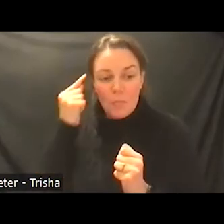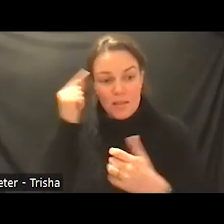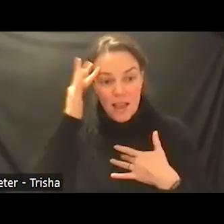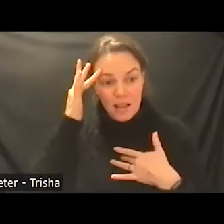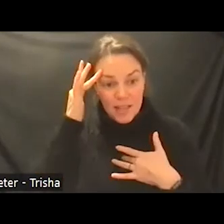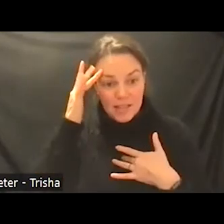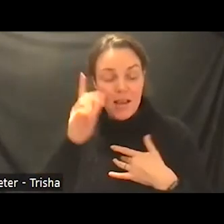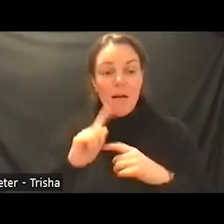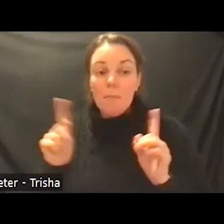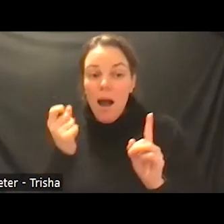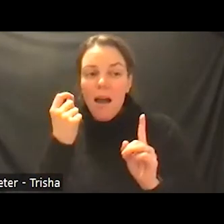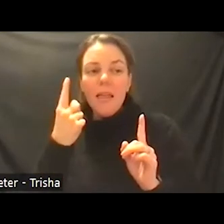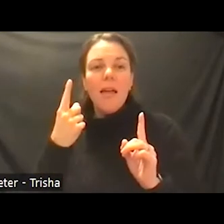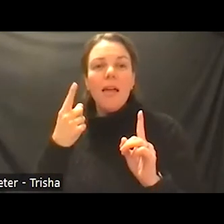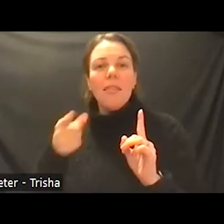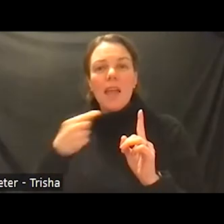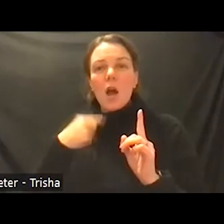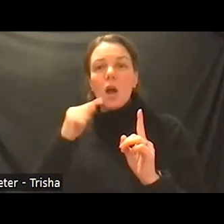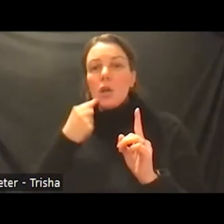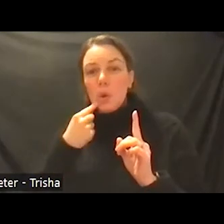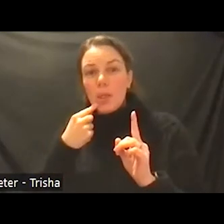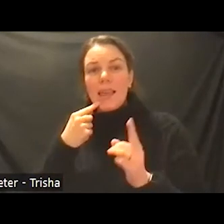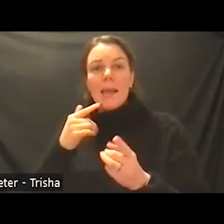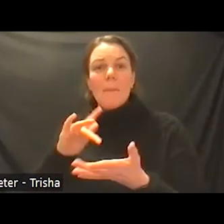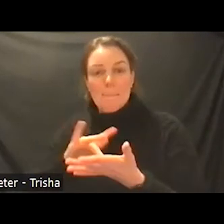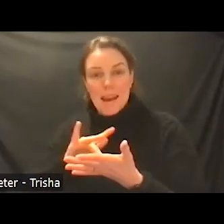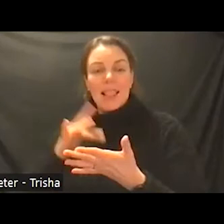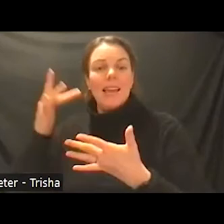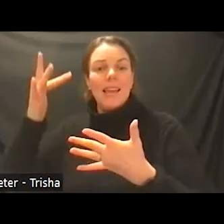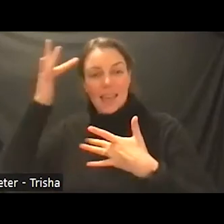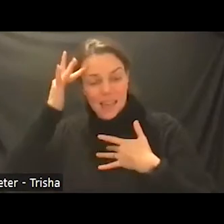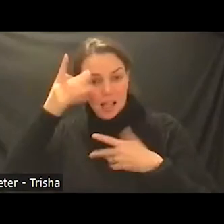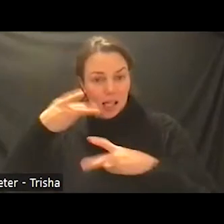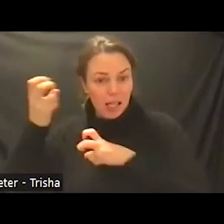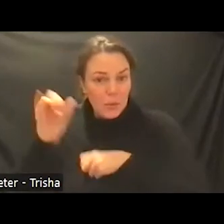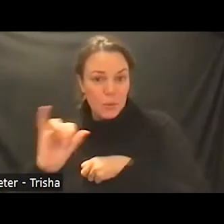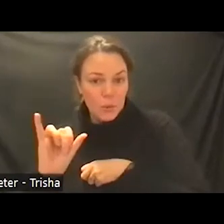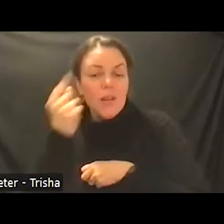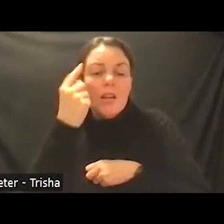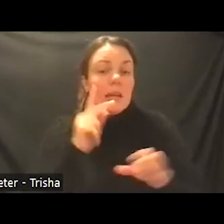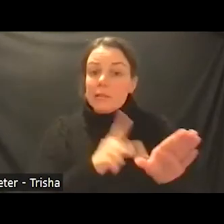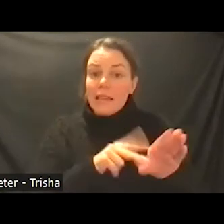who are acutely medically ill in other words this is not a psychiatric unit it's a medicine unit